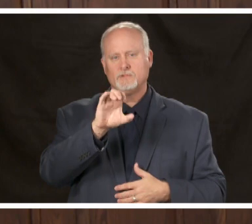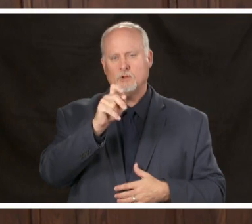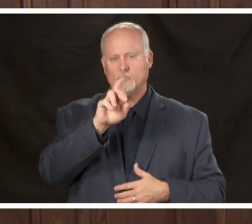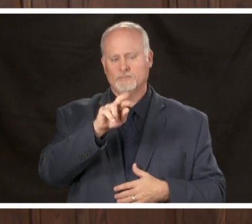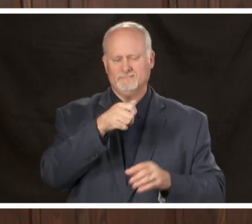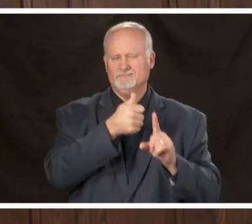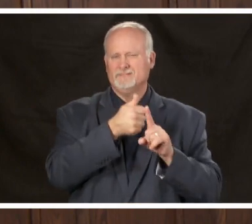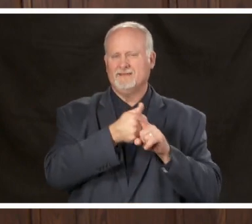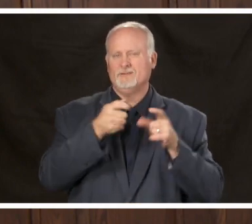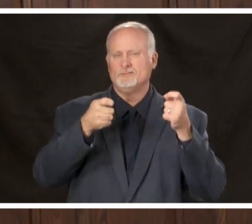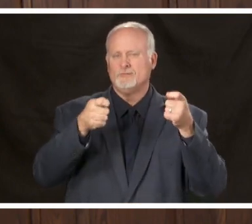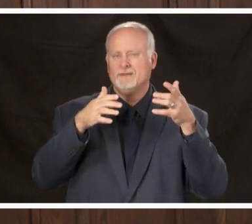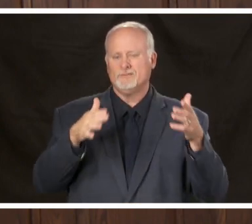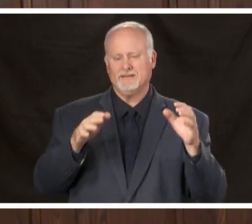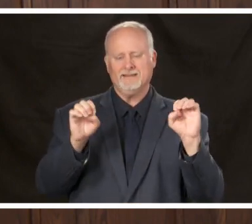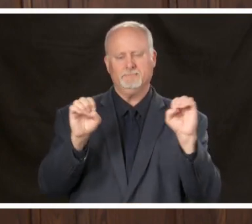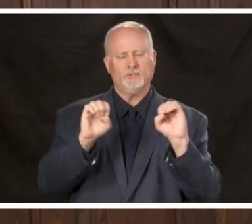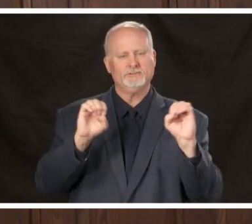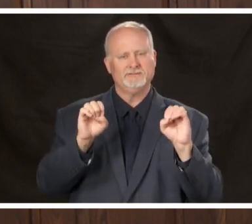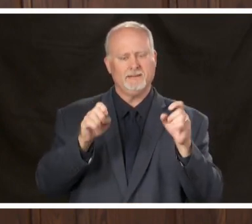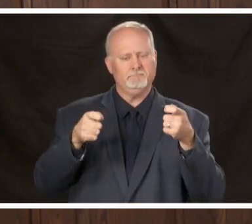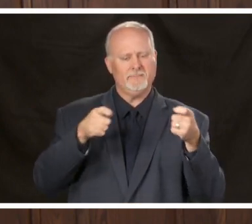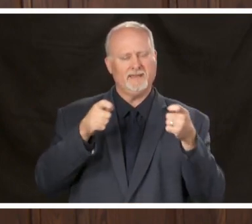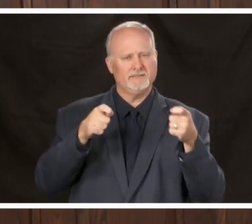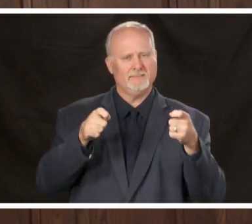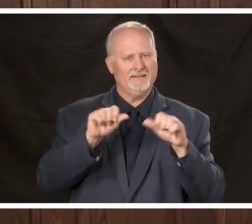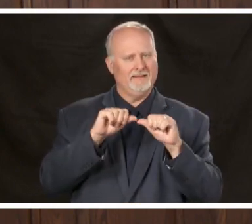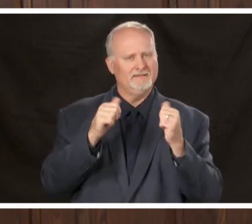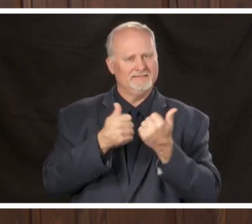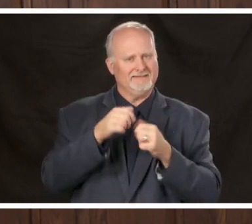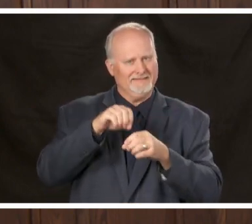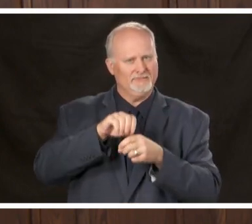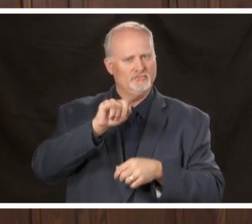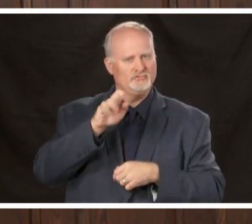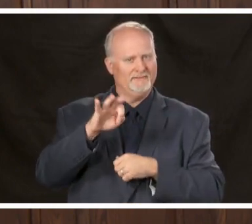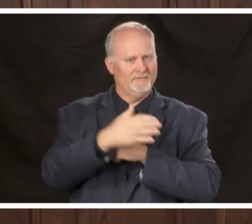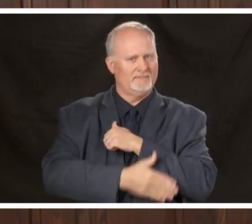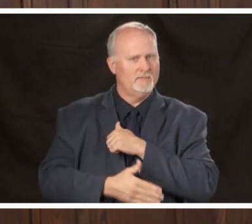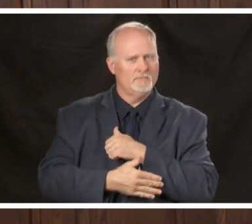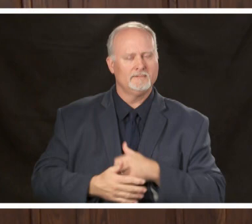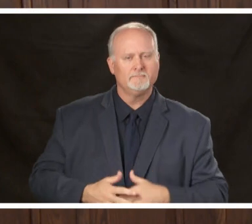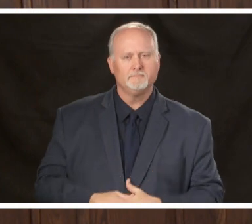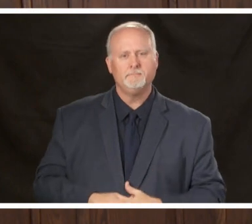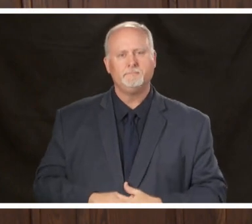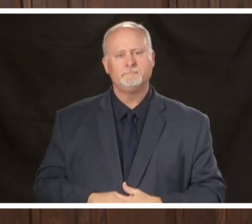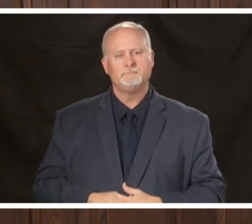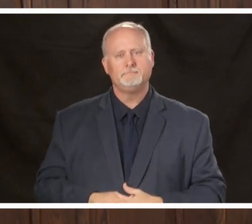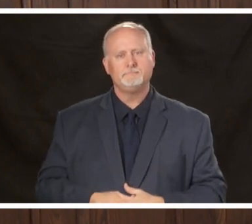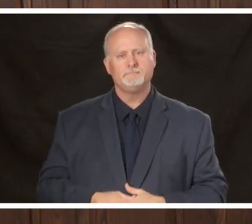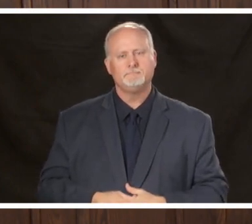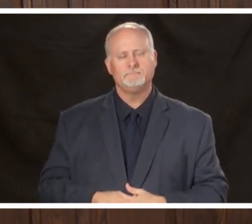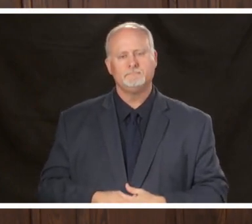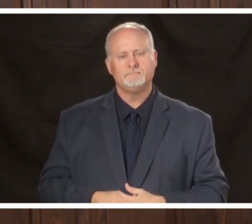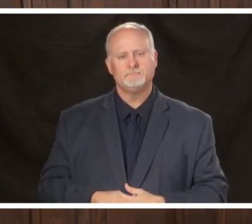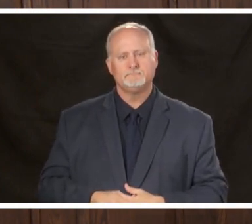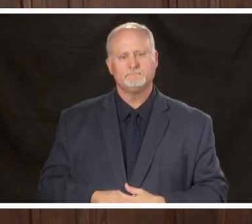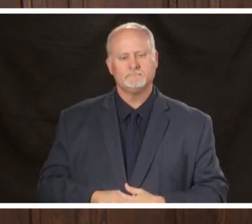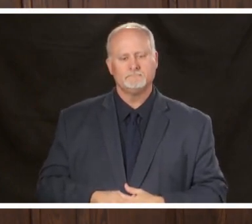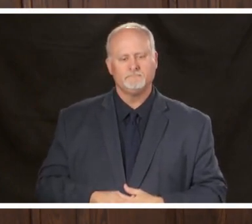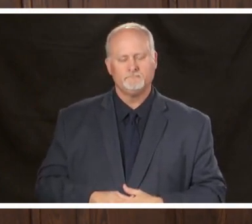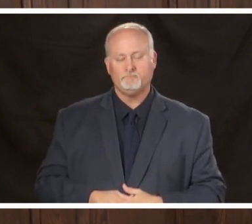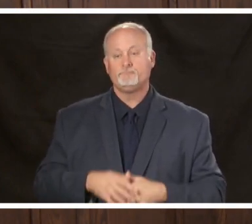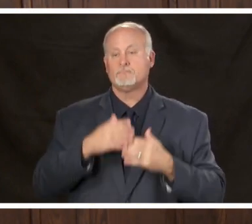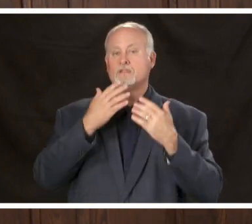Jefferson County Emergency Management Agency thank you and good morning I